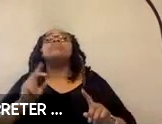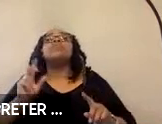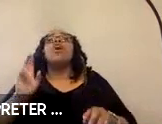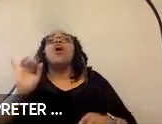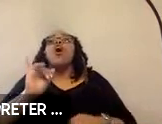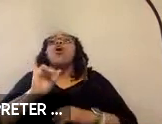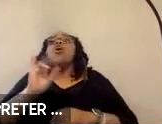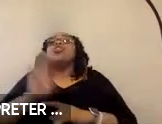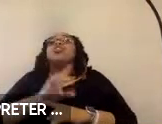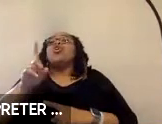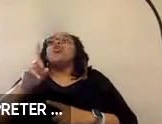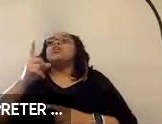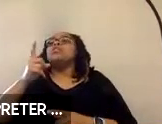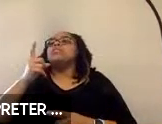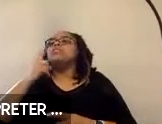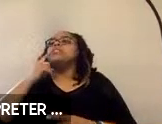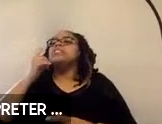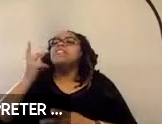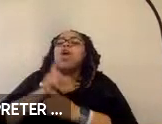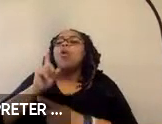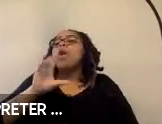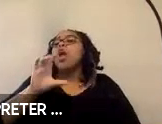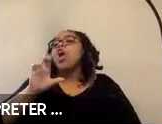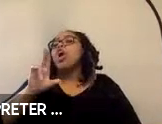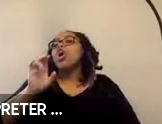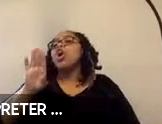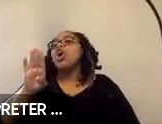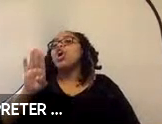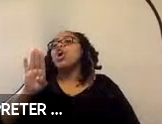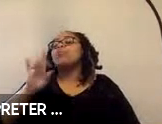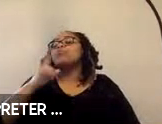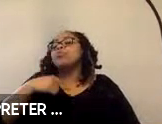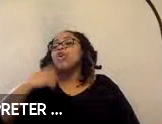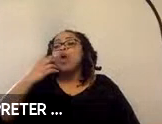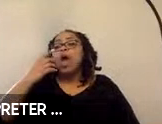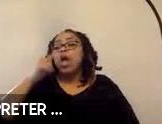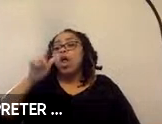the curbs are, so we know how far to lower the lift or ramp, if it’s on a bus in that